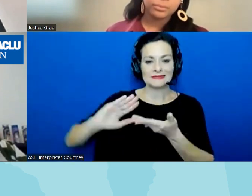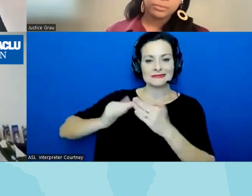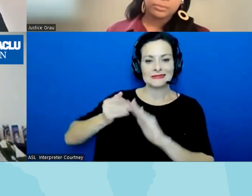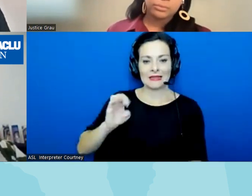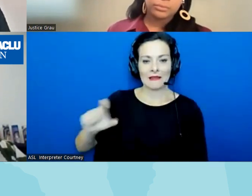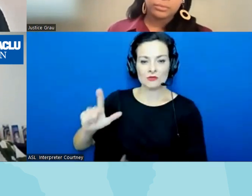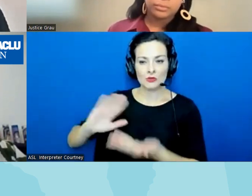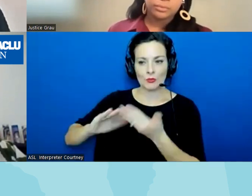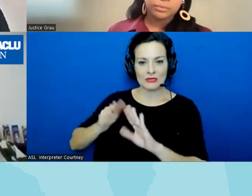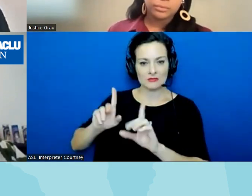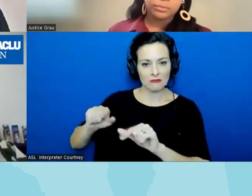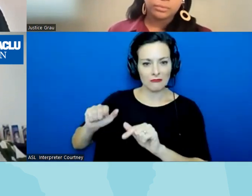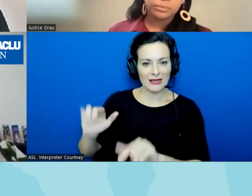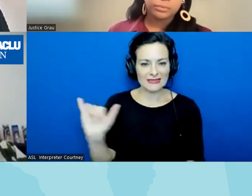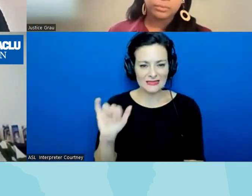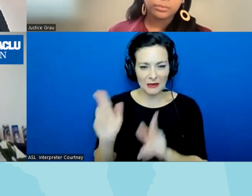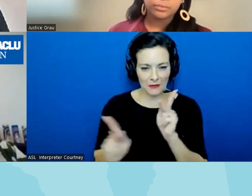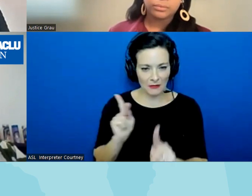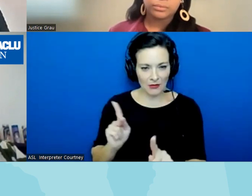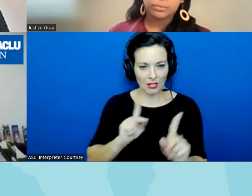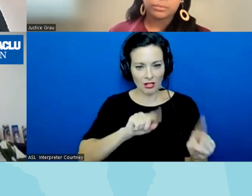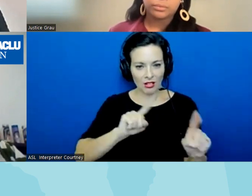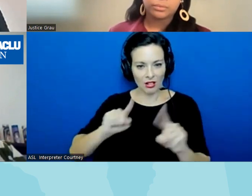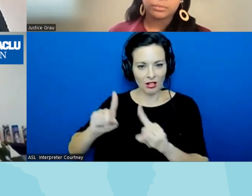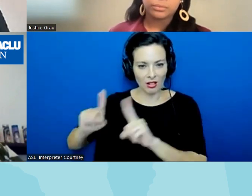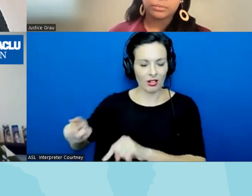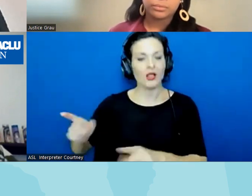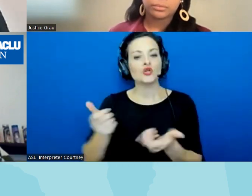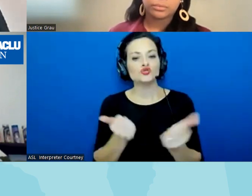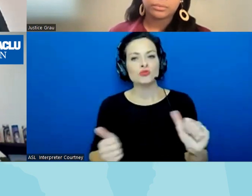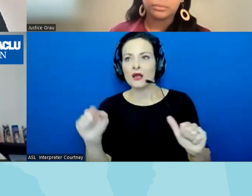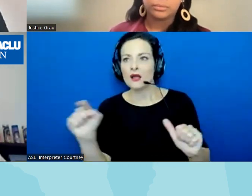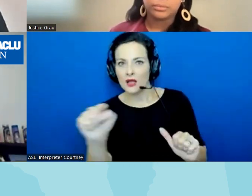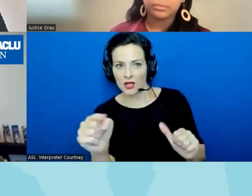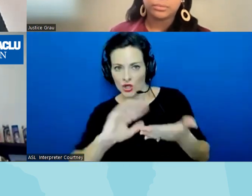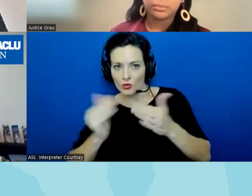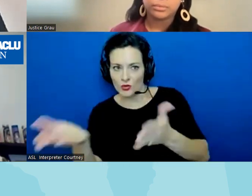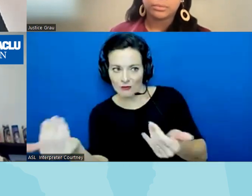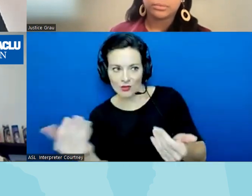what we try to do is engage the community who may not know the extent of what is going on um